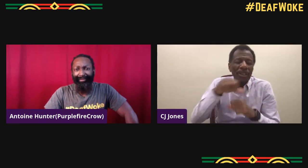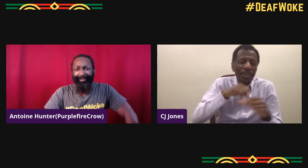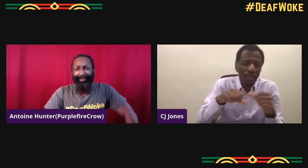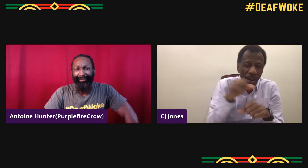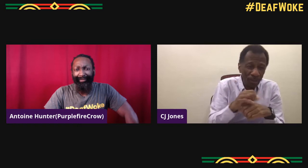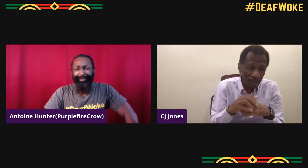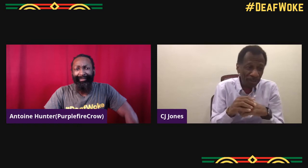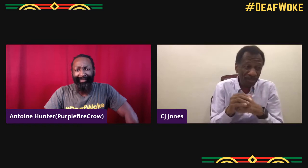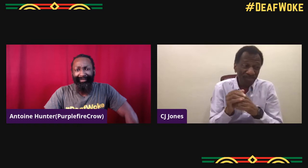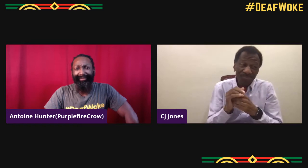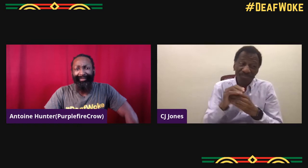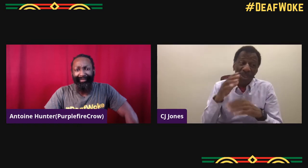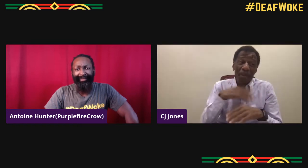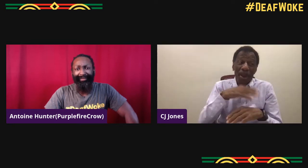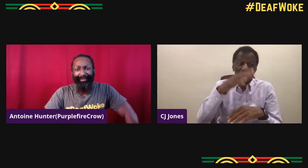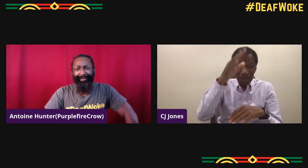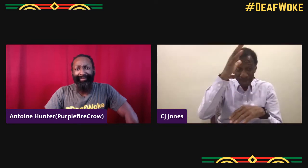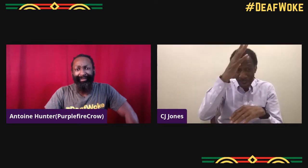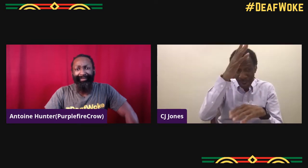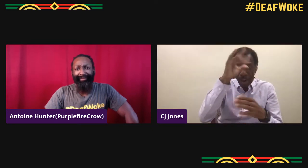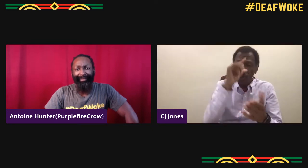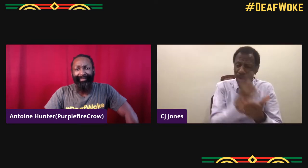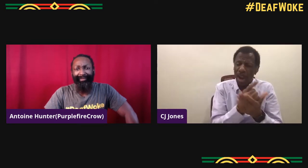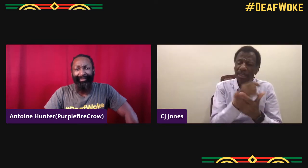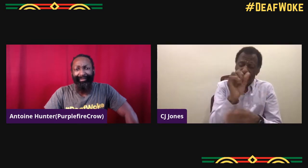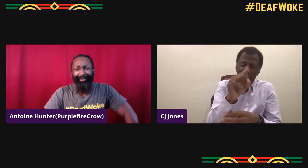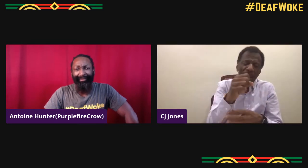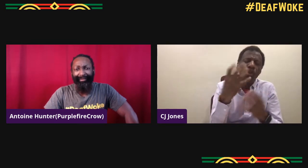and so we kind of were a strong support in that group